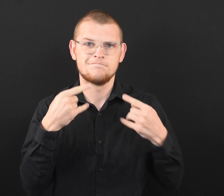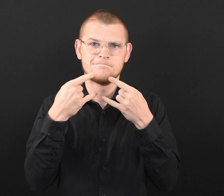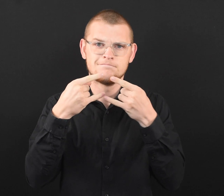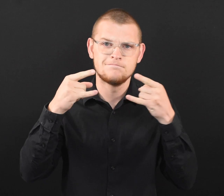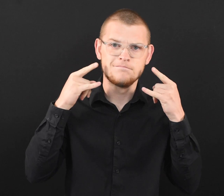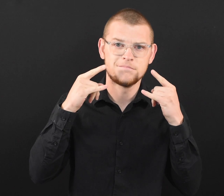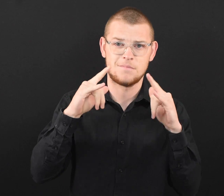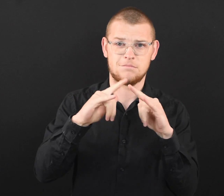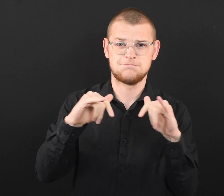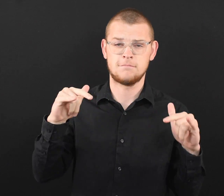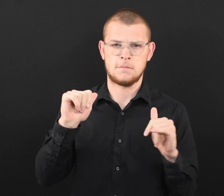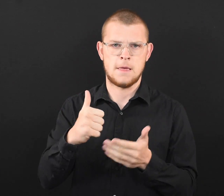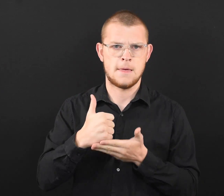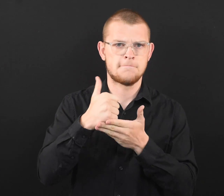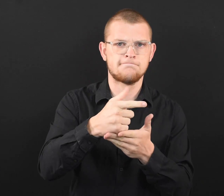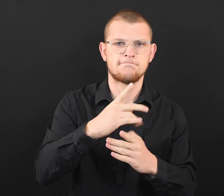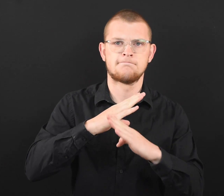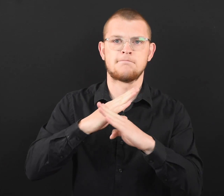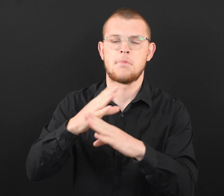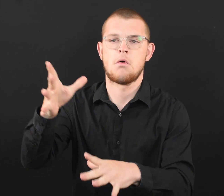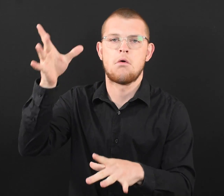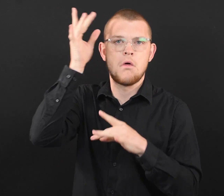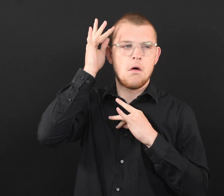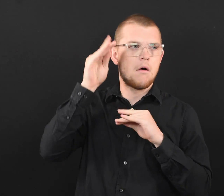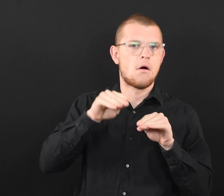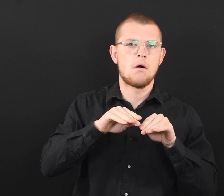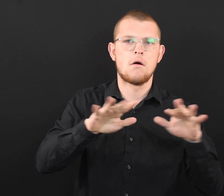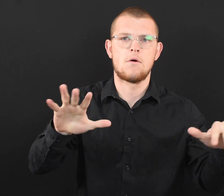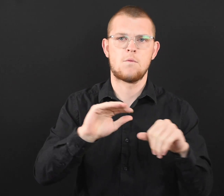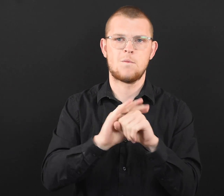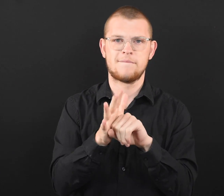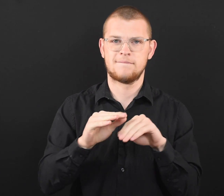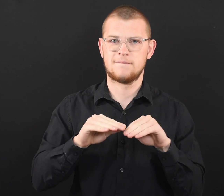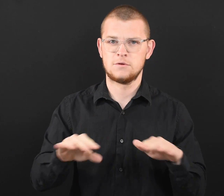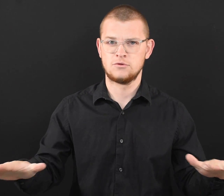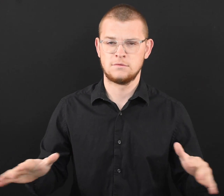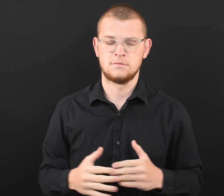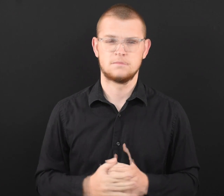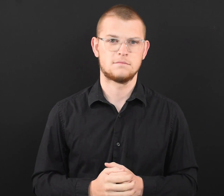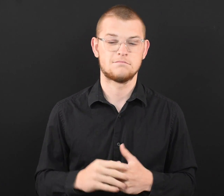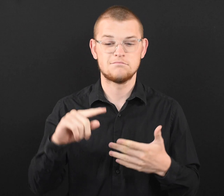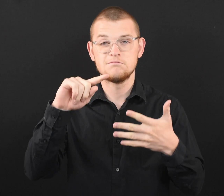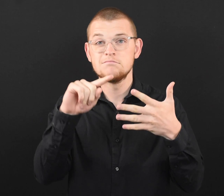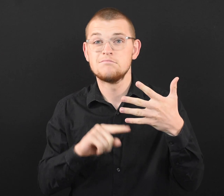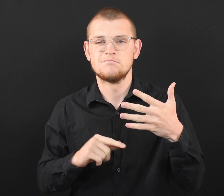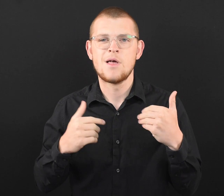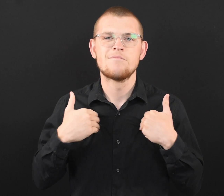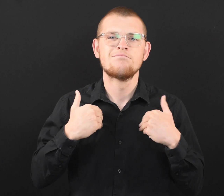staying 6 feet apart and wearing masks, can help prevent you from getting and spreading COVID-19.